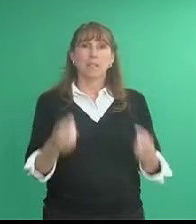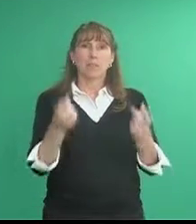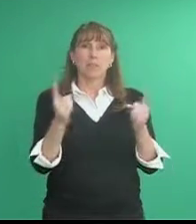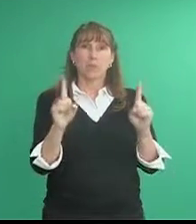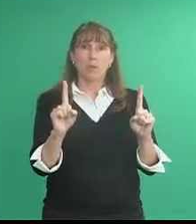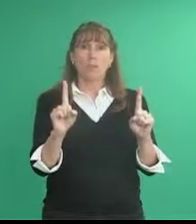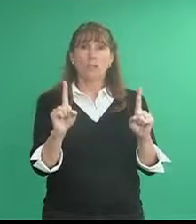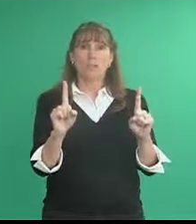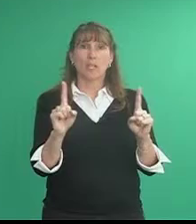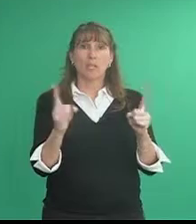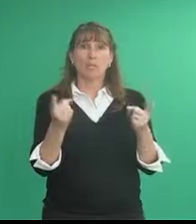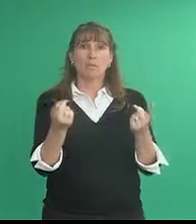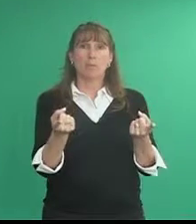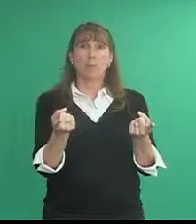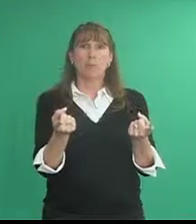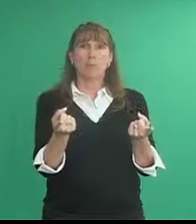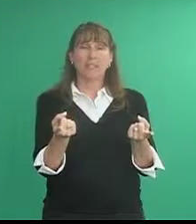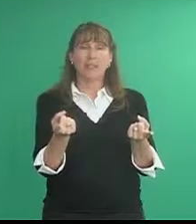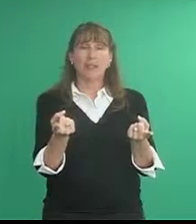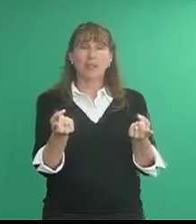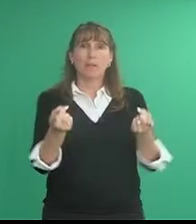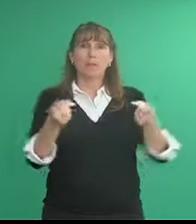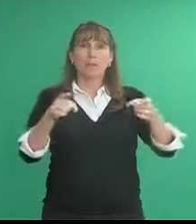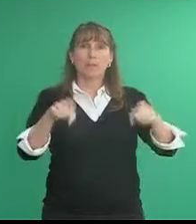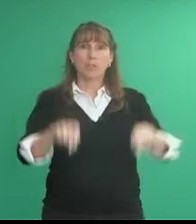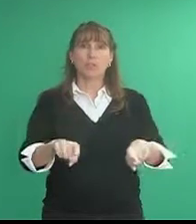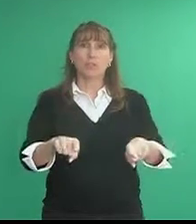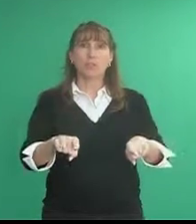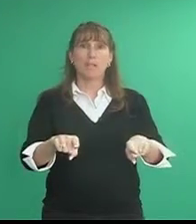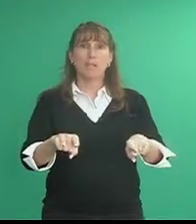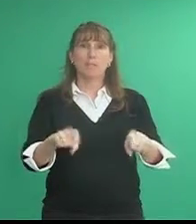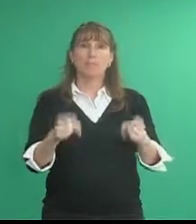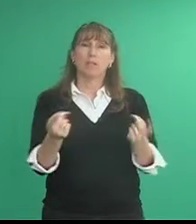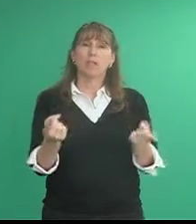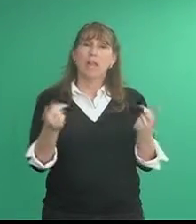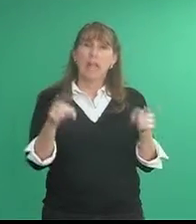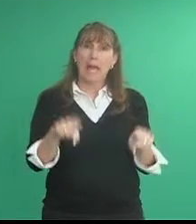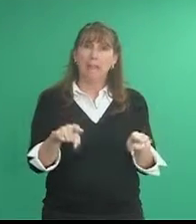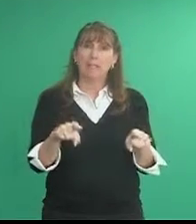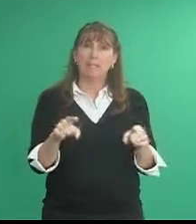one handshape palm faces up then turn them down happen